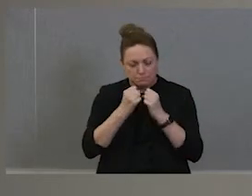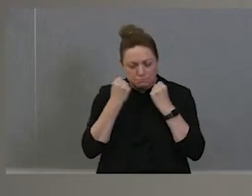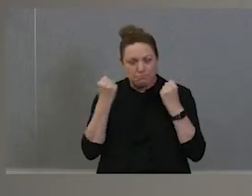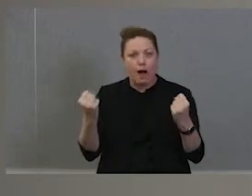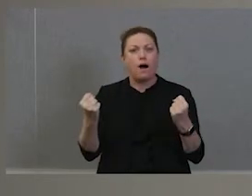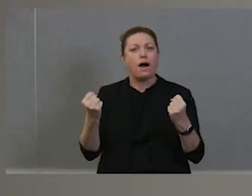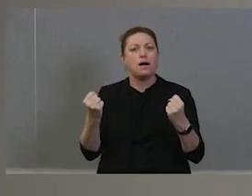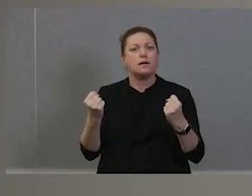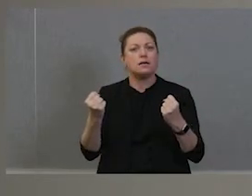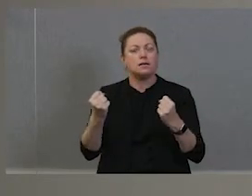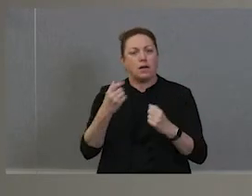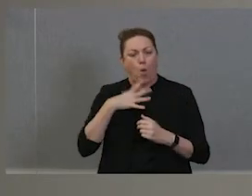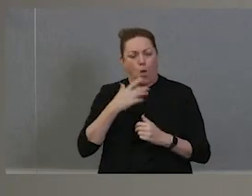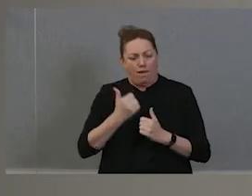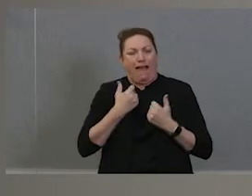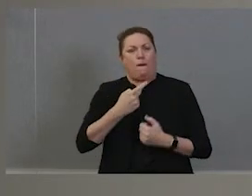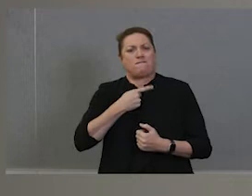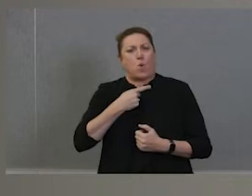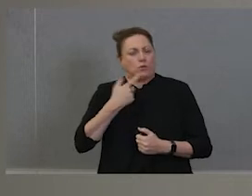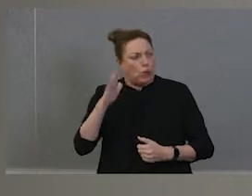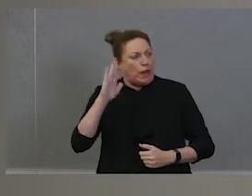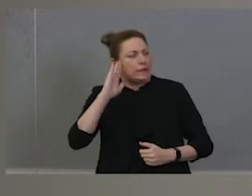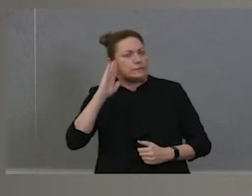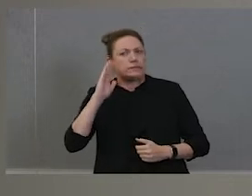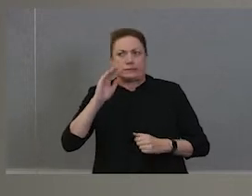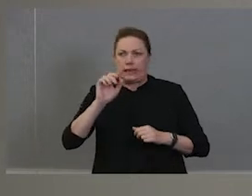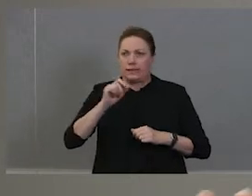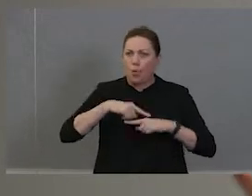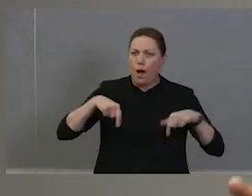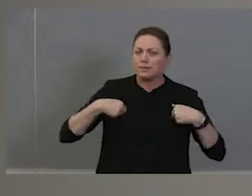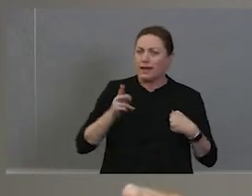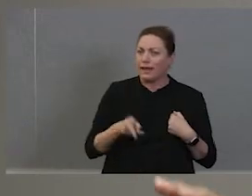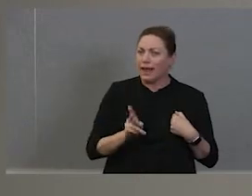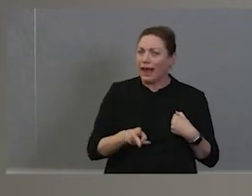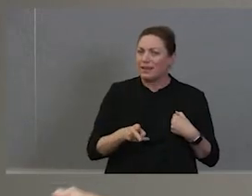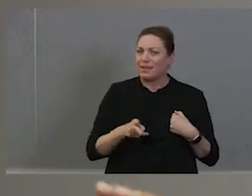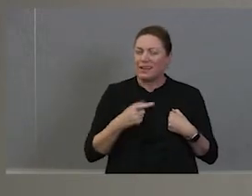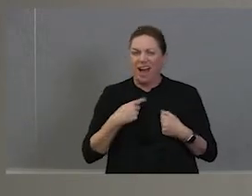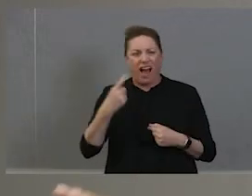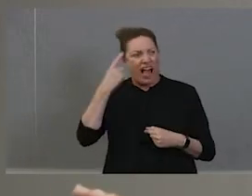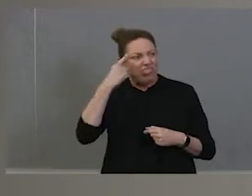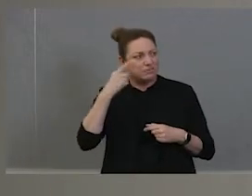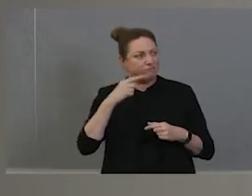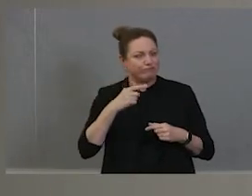to be heard again because I think people are when a little bit deaf. A